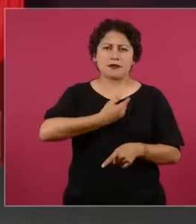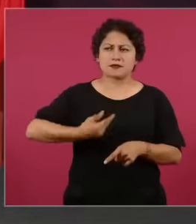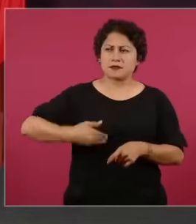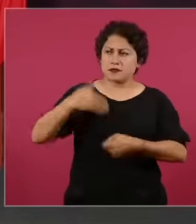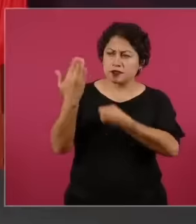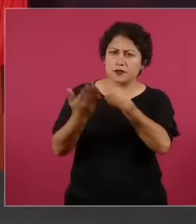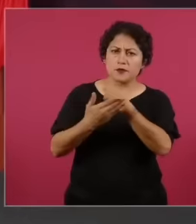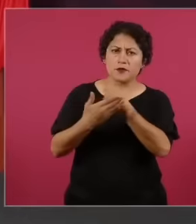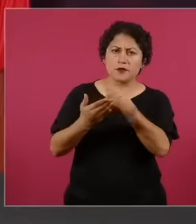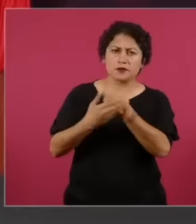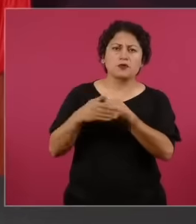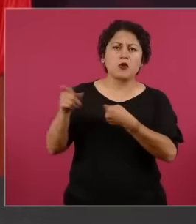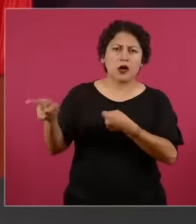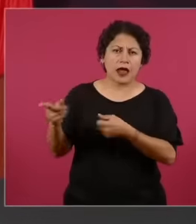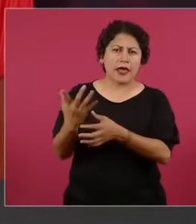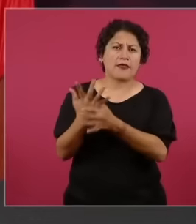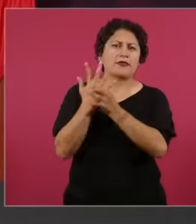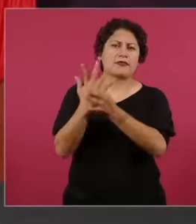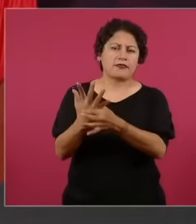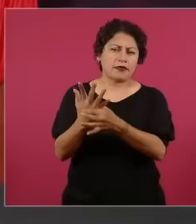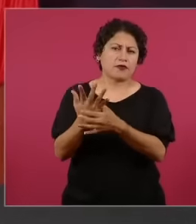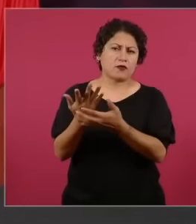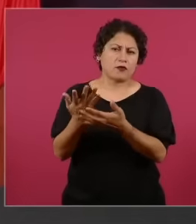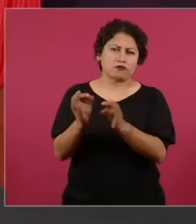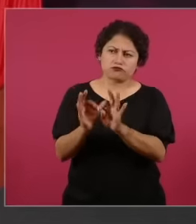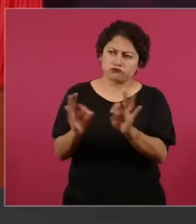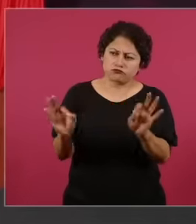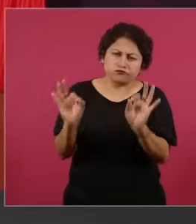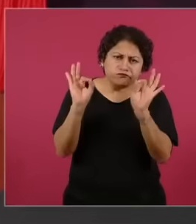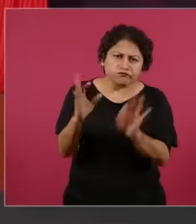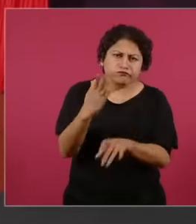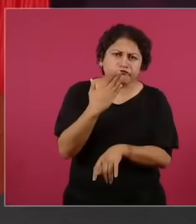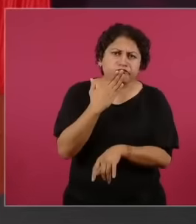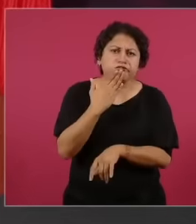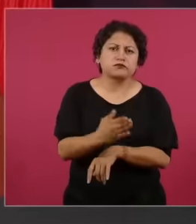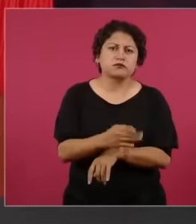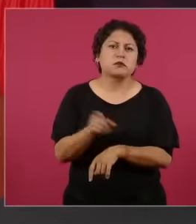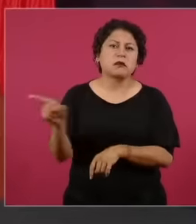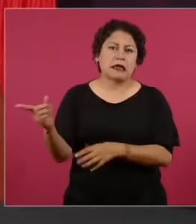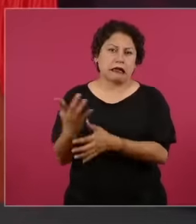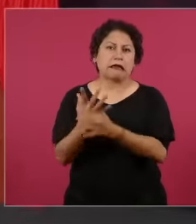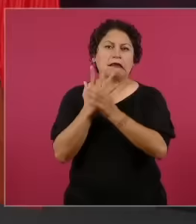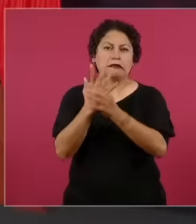I think she said the word. More words, less dialogue. Yes,